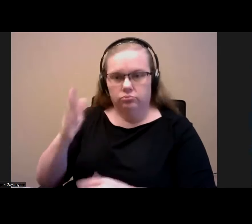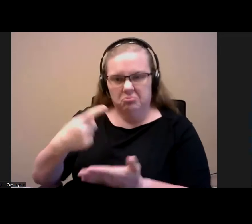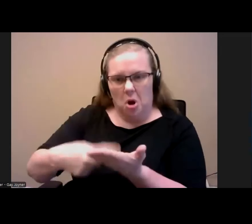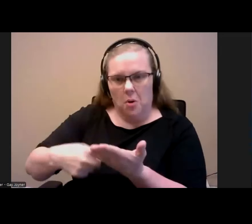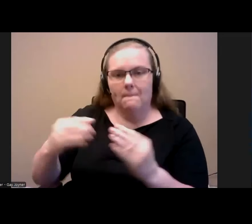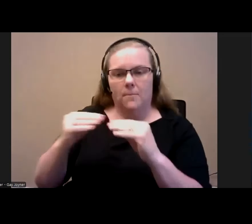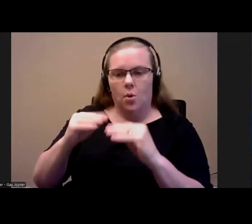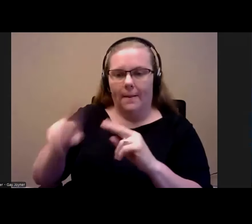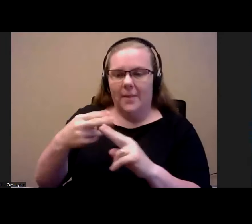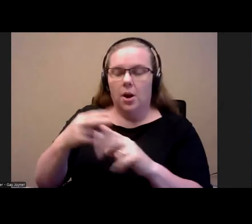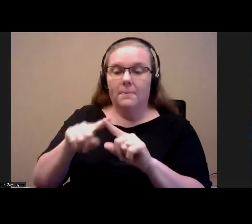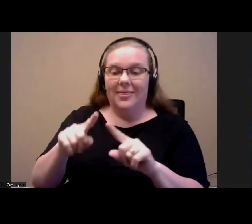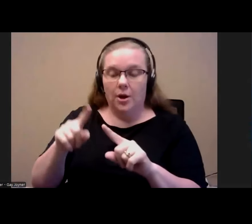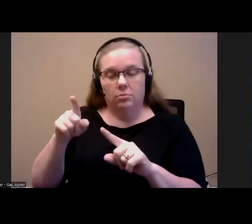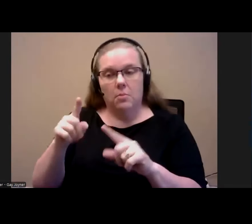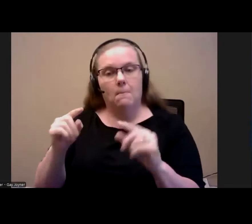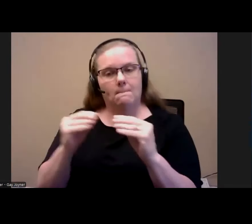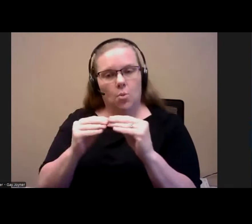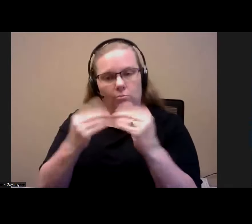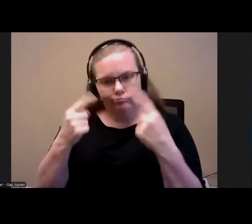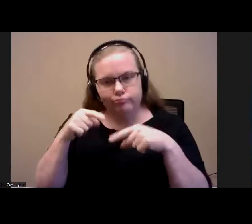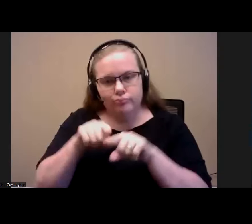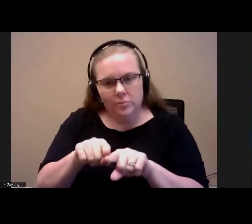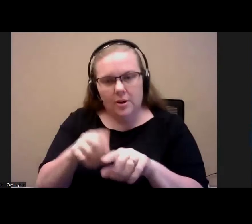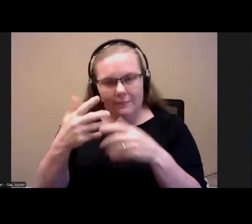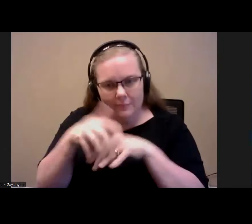are essentially vouchers specifically targeted to people with disability's.